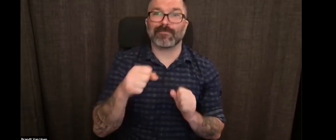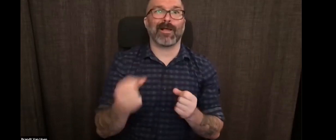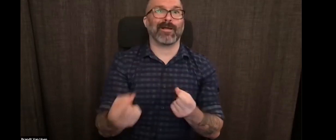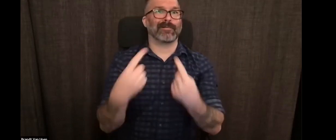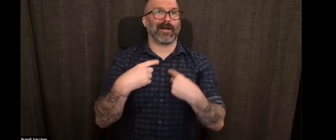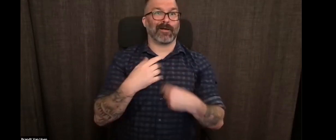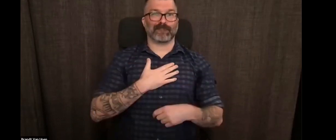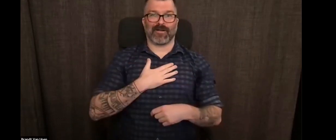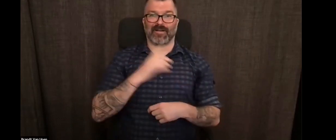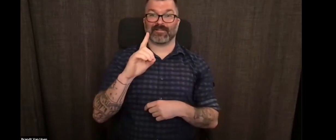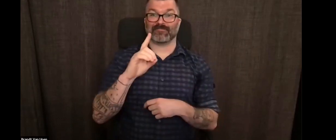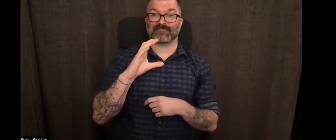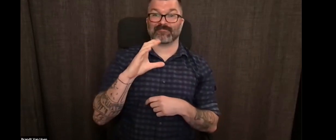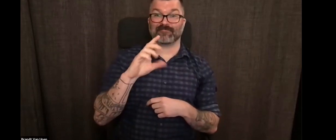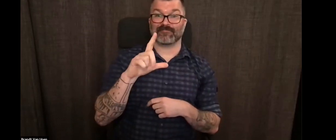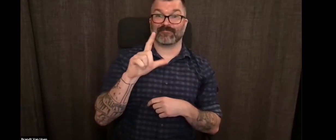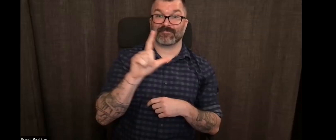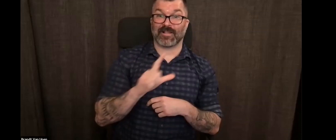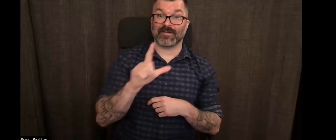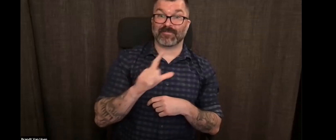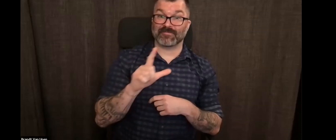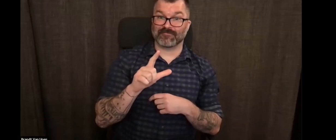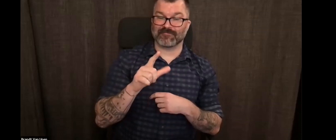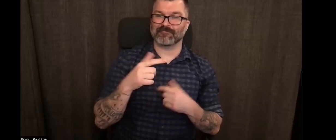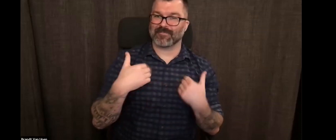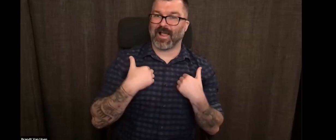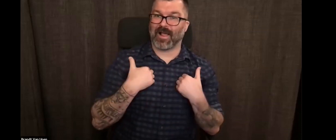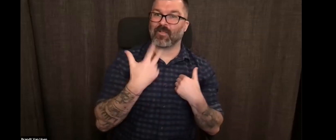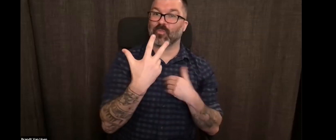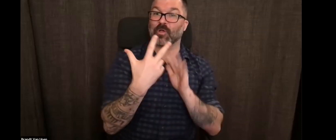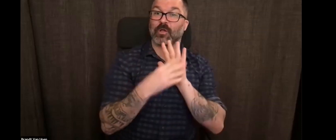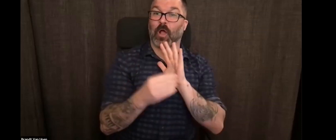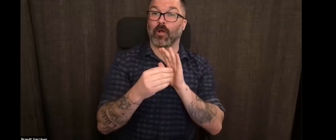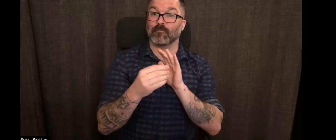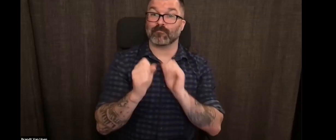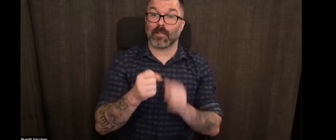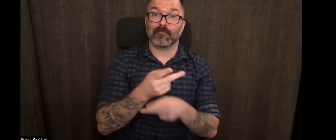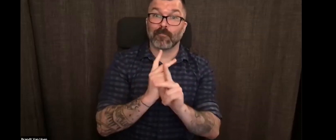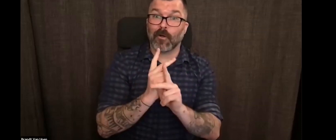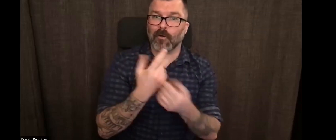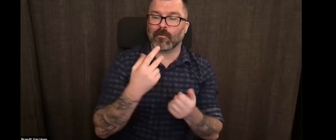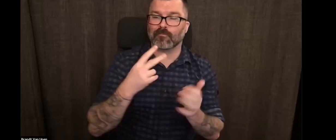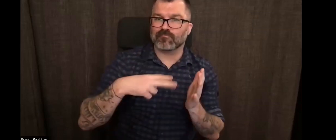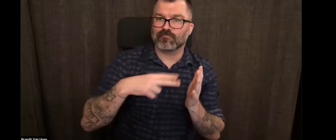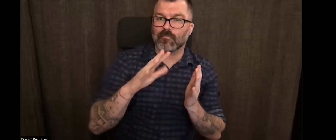also go to your local library and see if they have a copy. And